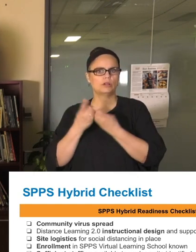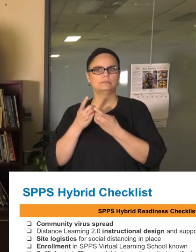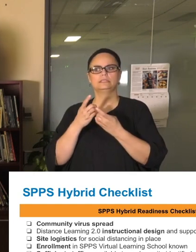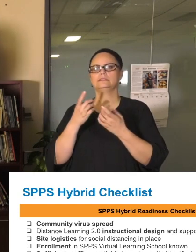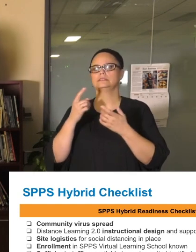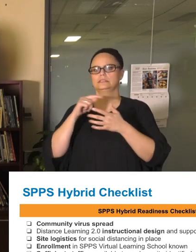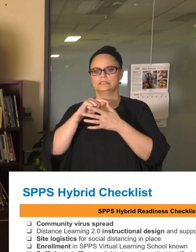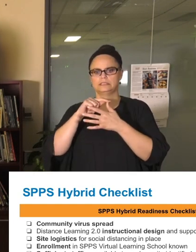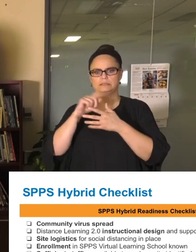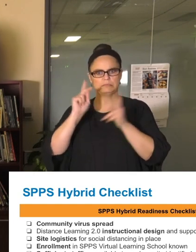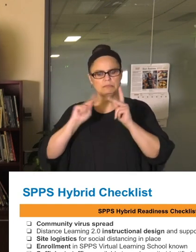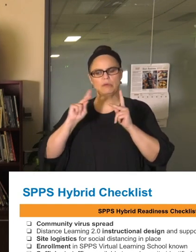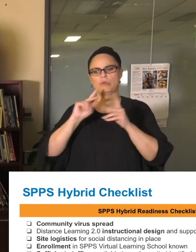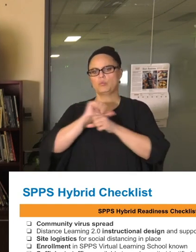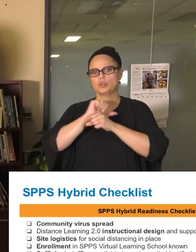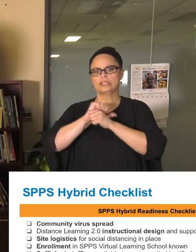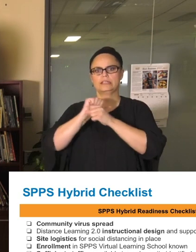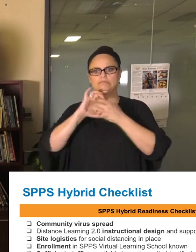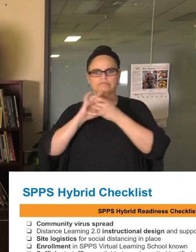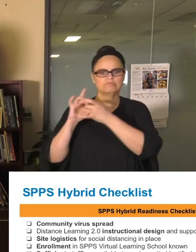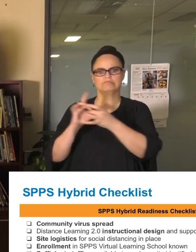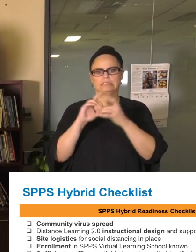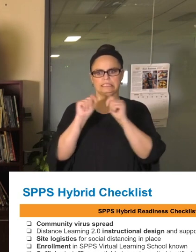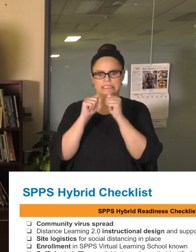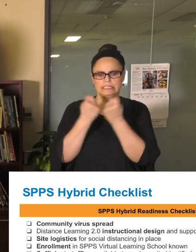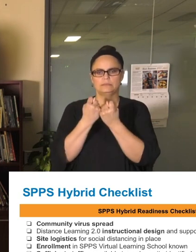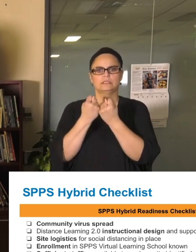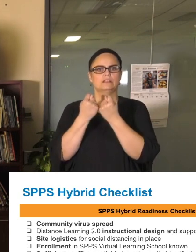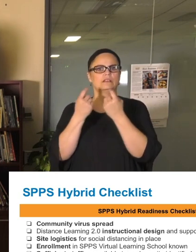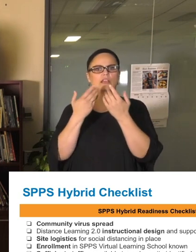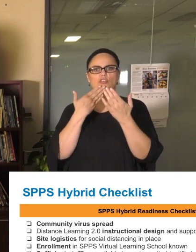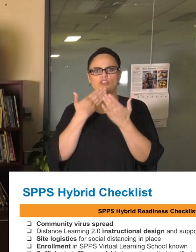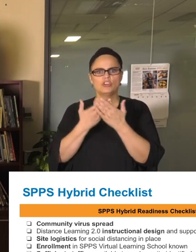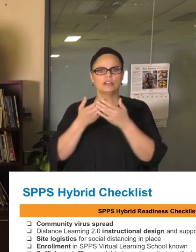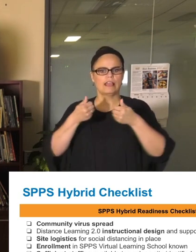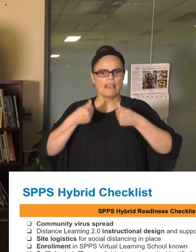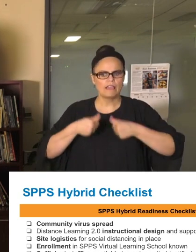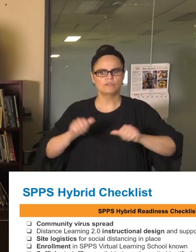They worked with teams and really put a lot of great thought and effort into providing school districts in